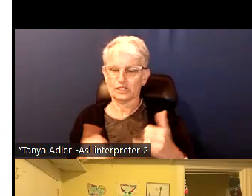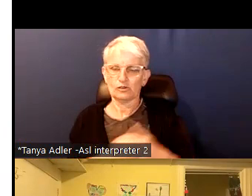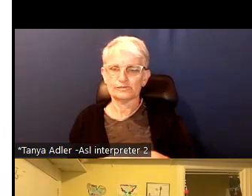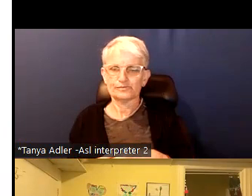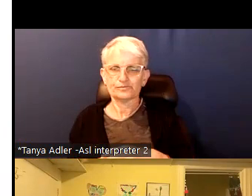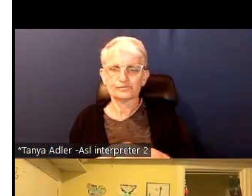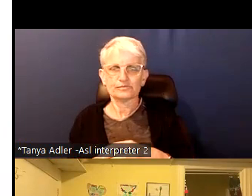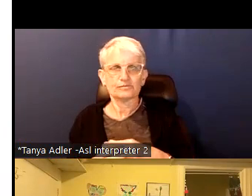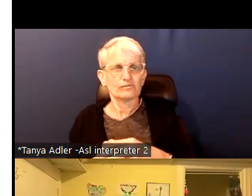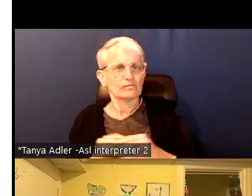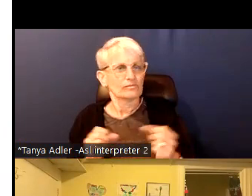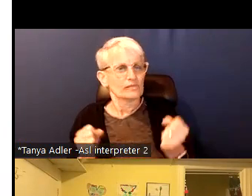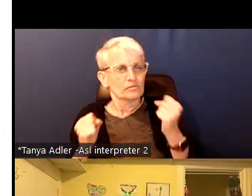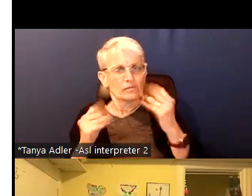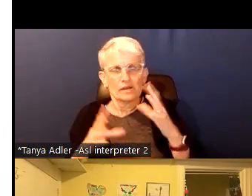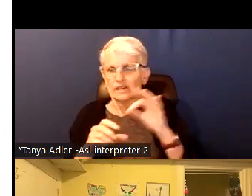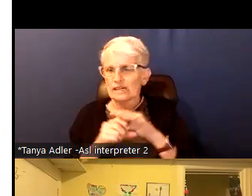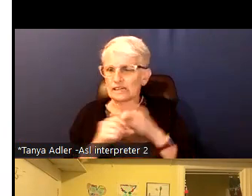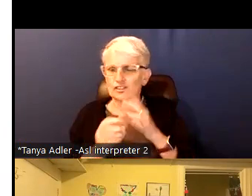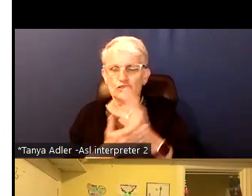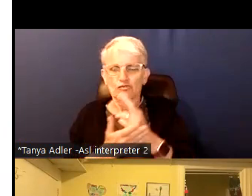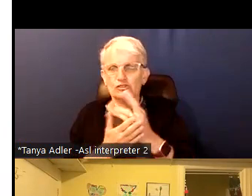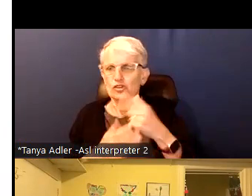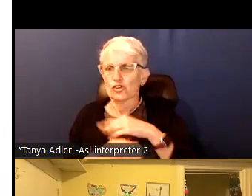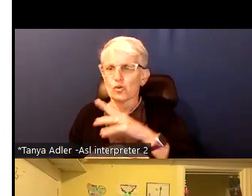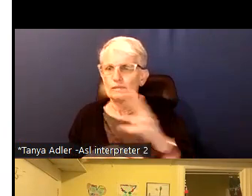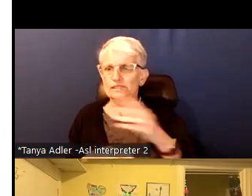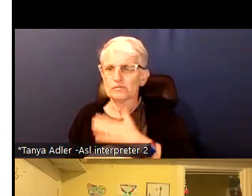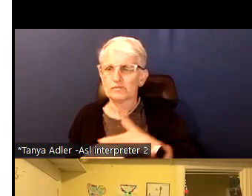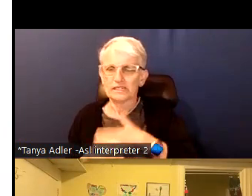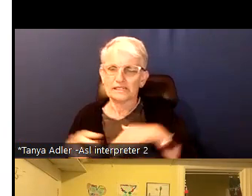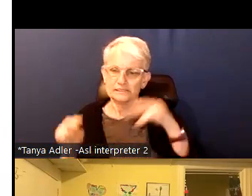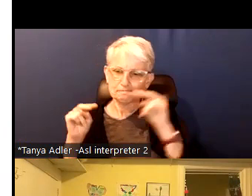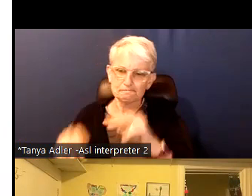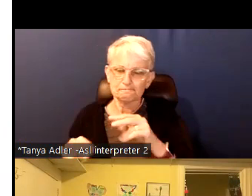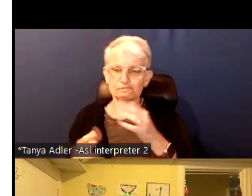We have lots of election resources on our website please take a look and all of our